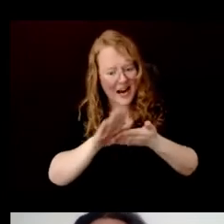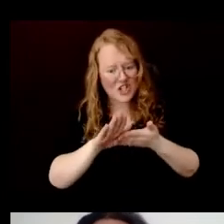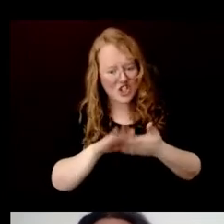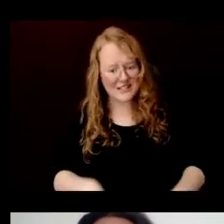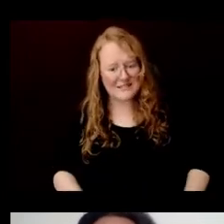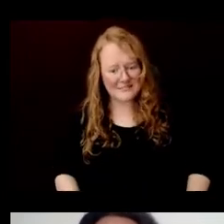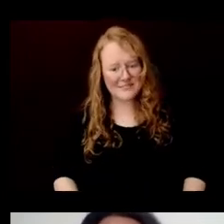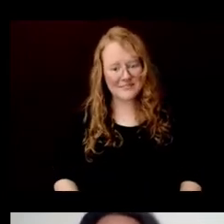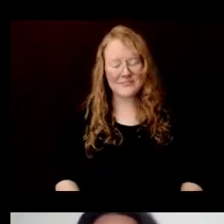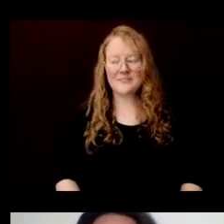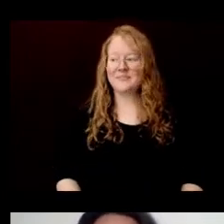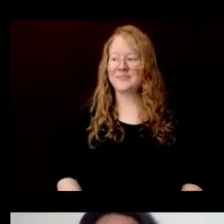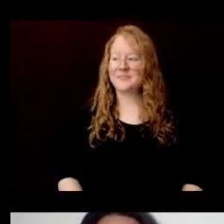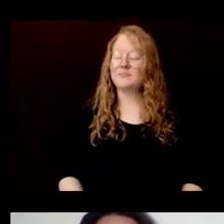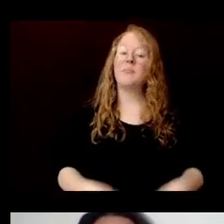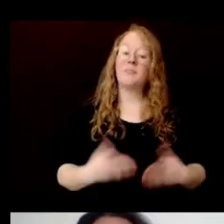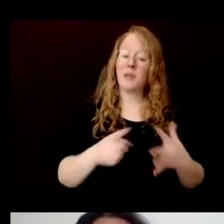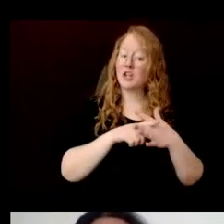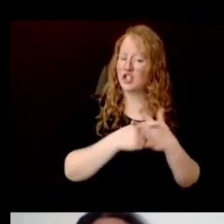But let's start with some definitions.